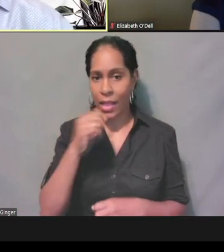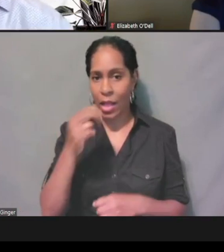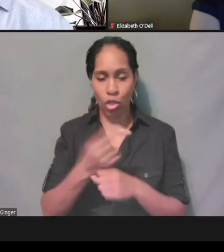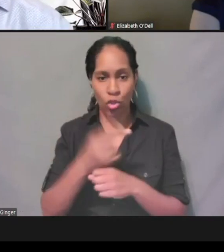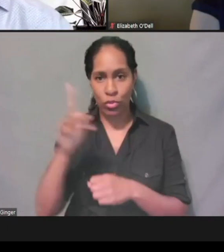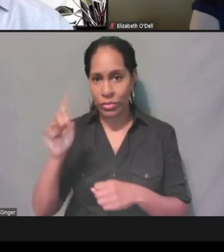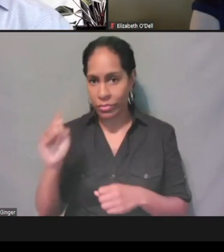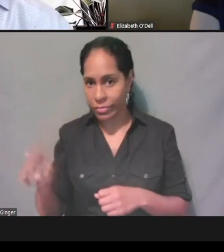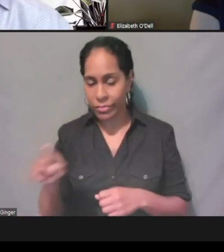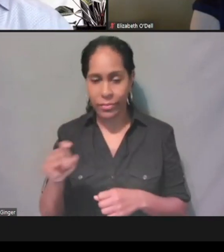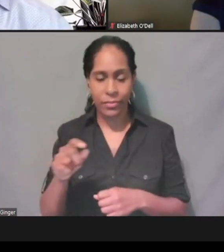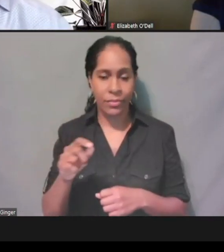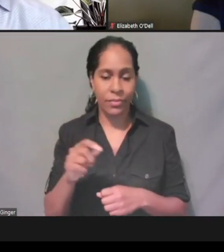[Melanie] All right, thank you.